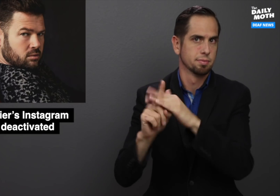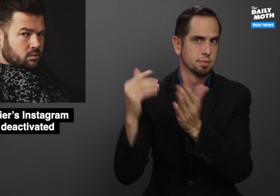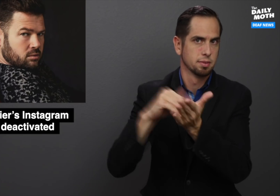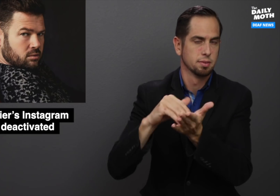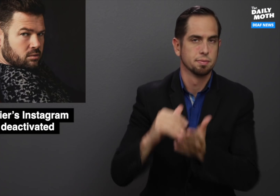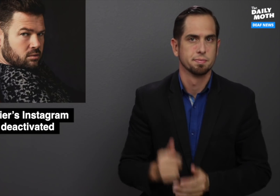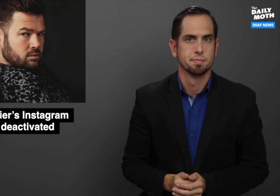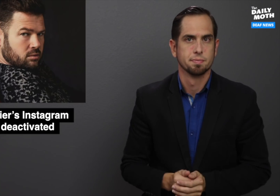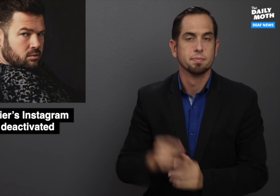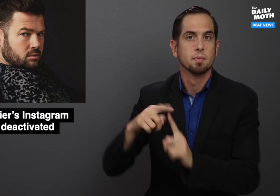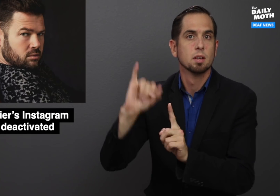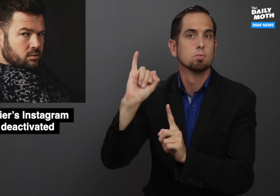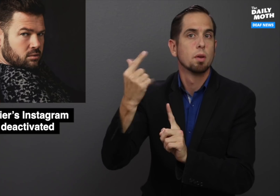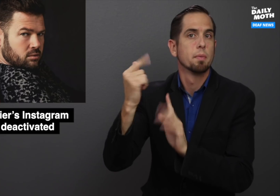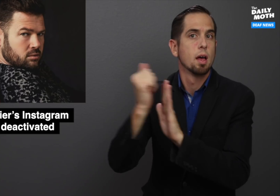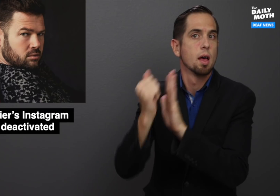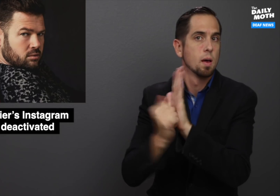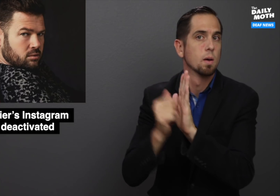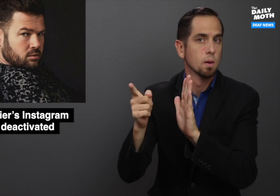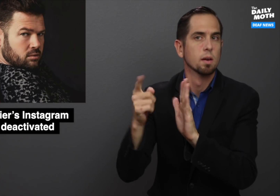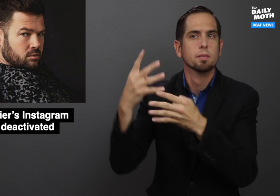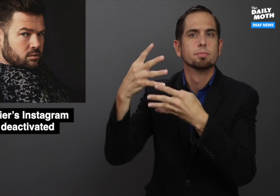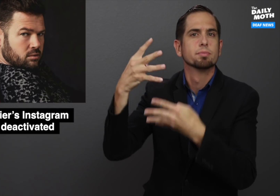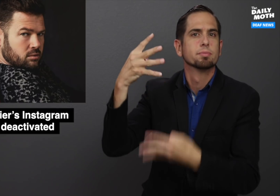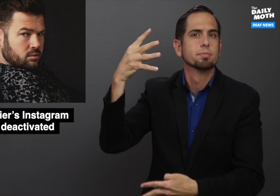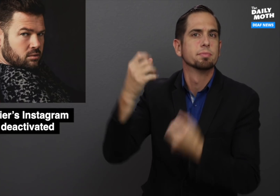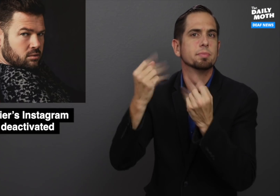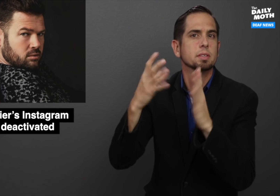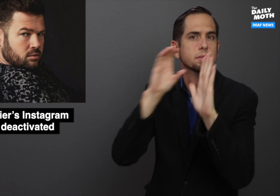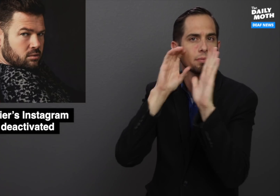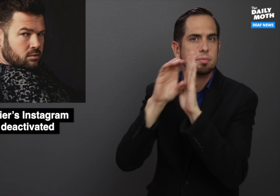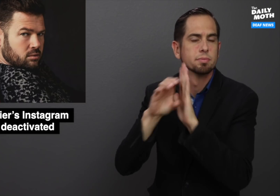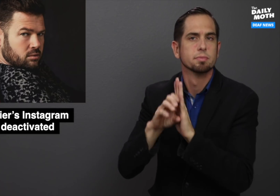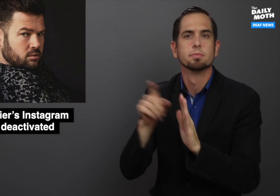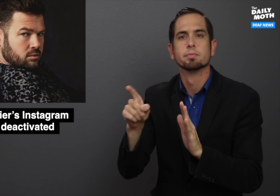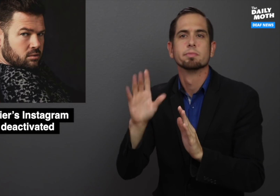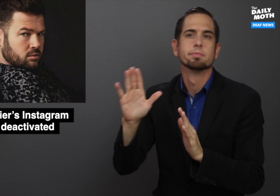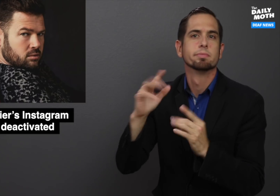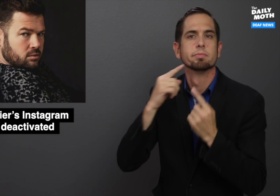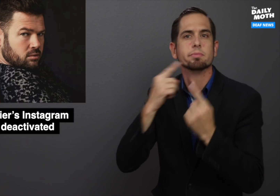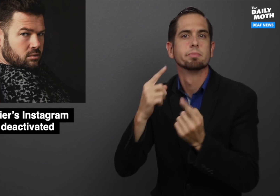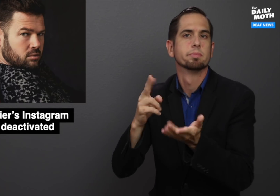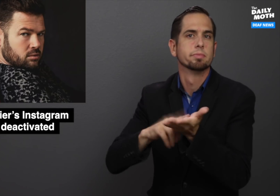The Instagram account was filled with images of his signature